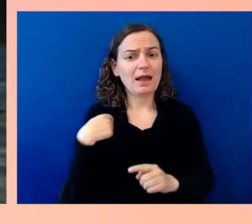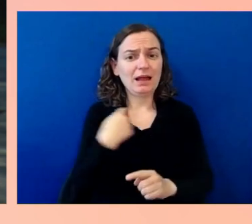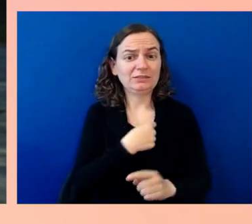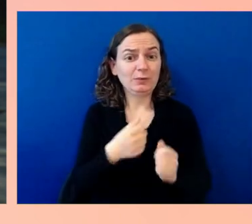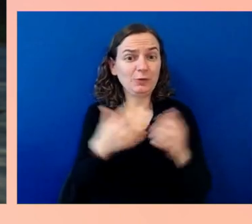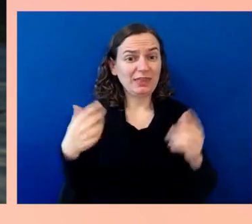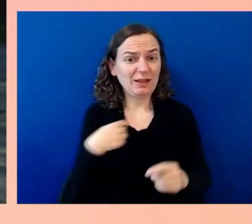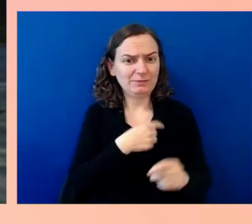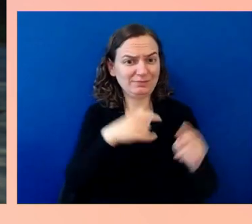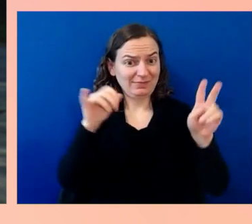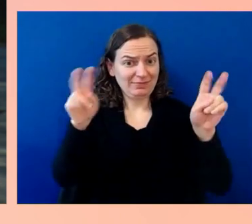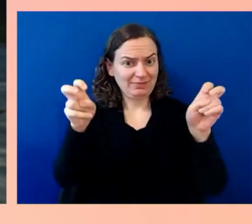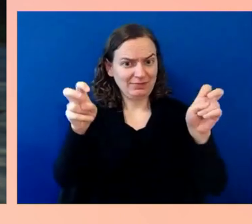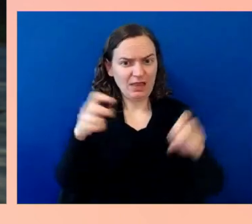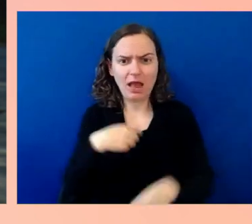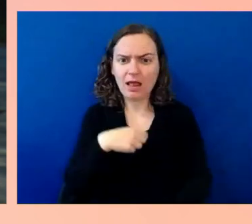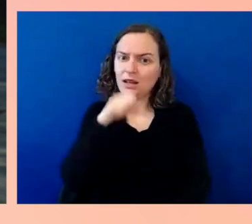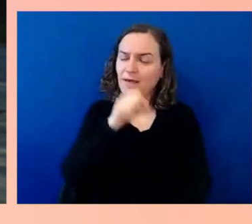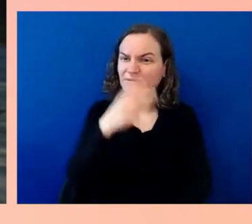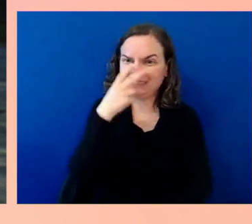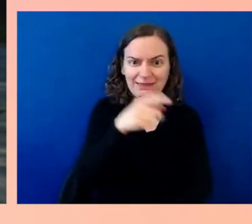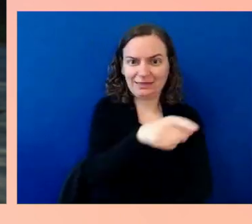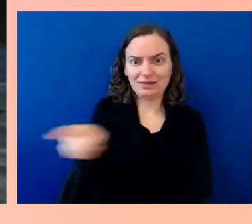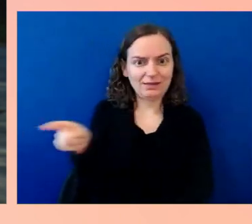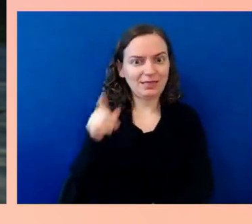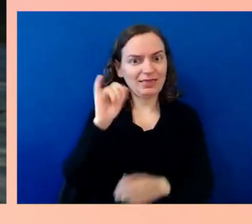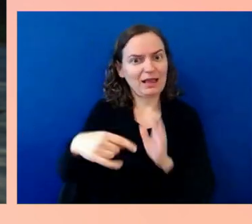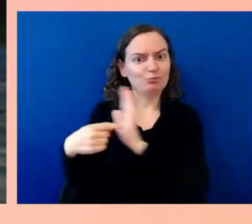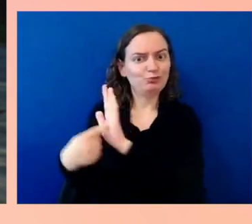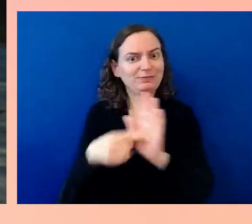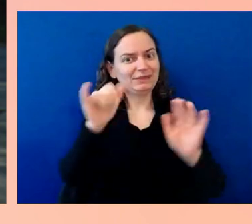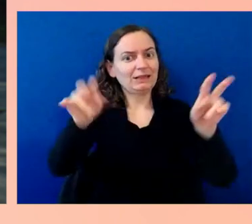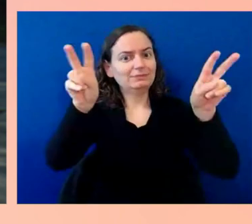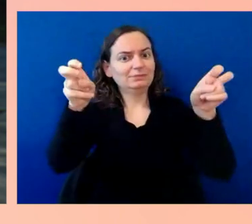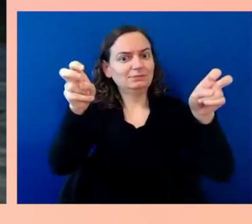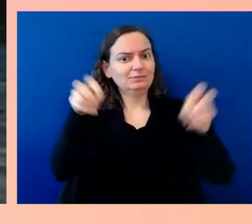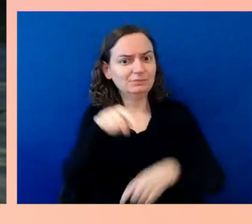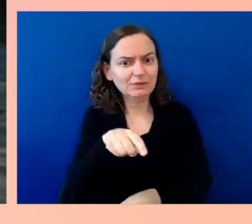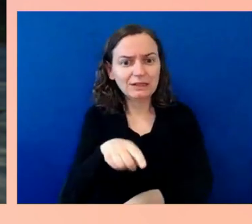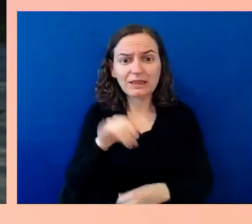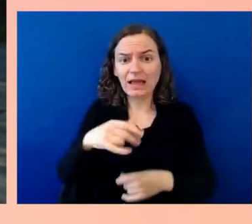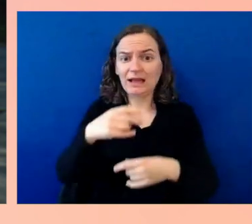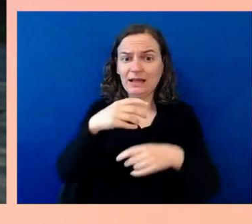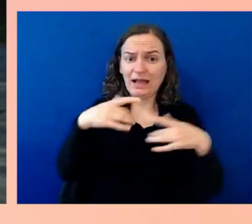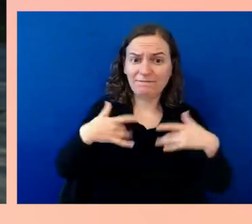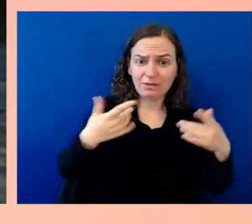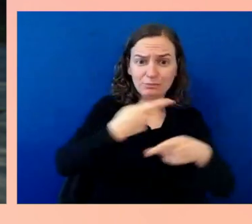production's not just for Ability, but I've seen this for Build; I've seen this for Ignite. You and I have known each other a long time.